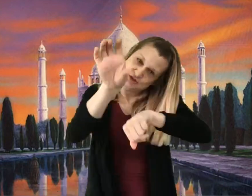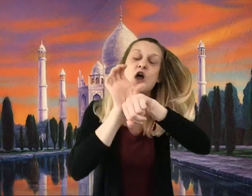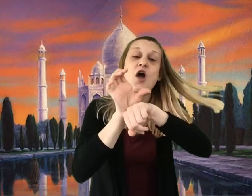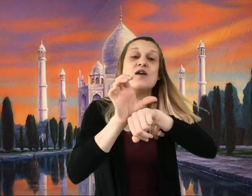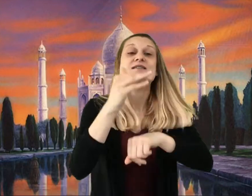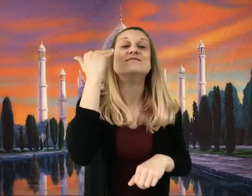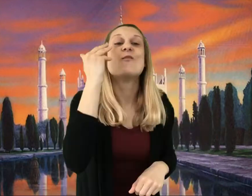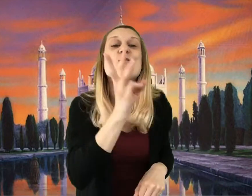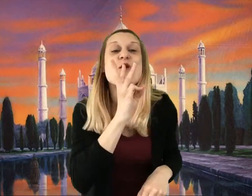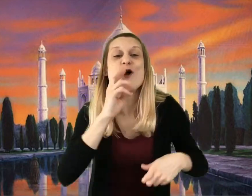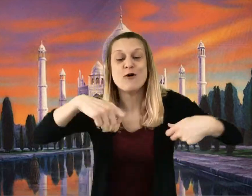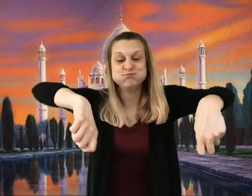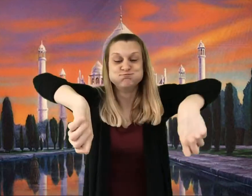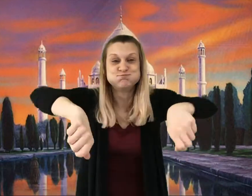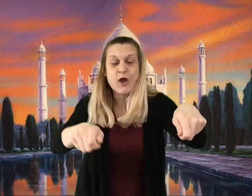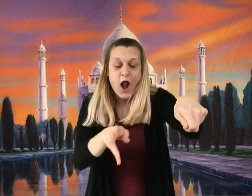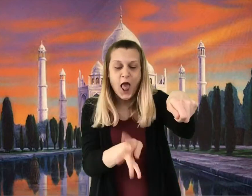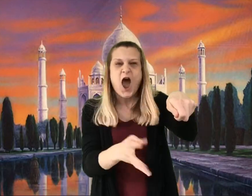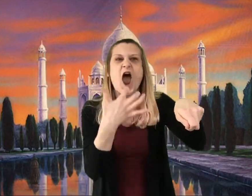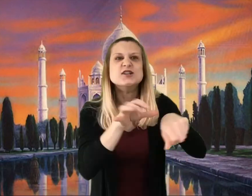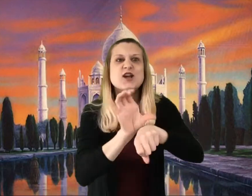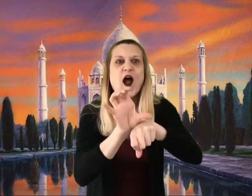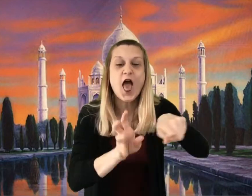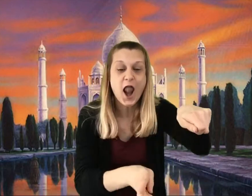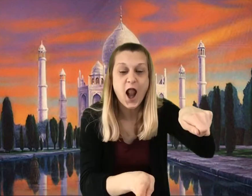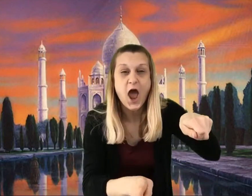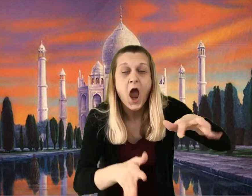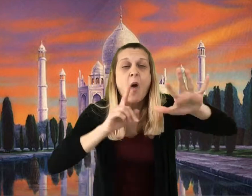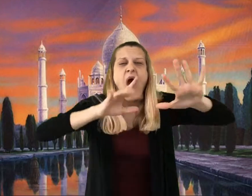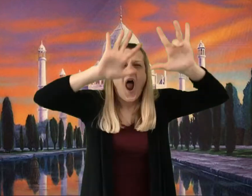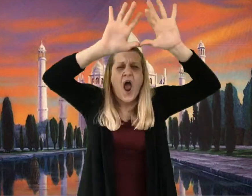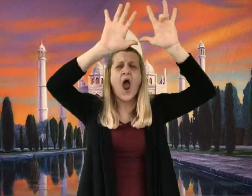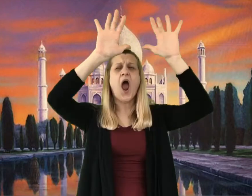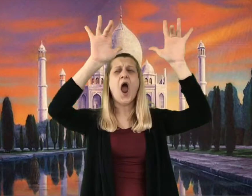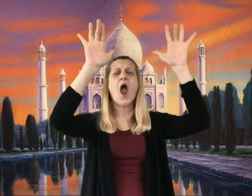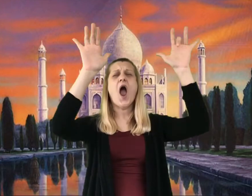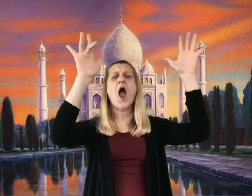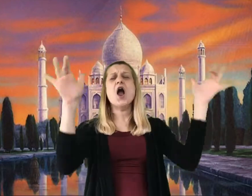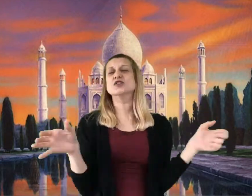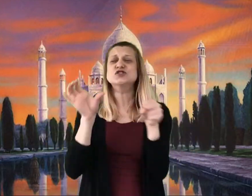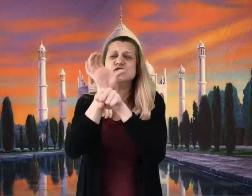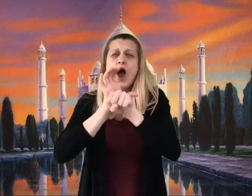and when you turned on the taps in the bathroom, hot chocolate came pouring out. Every single thing was chocolate!